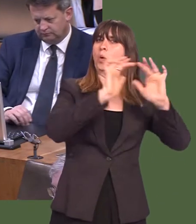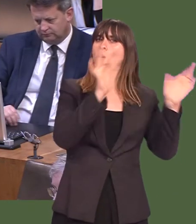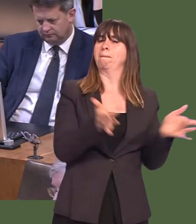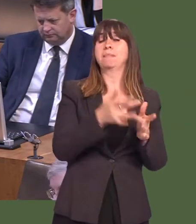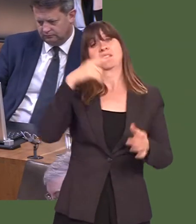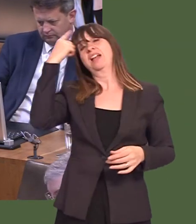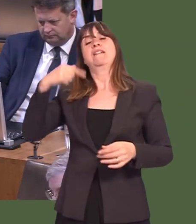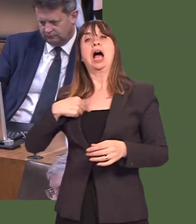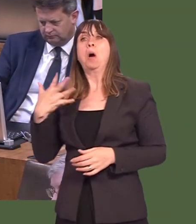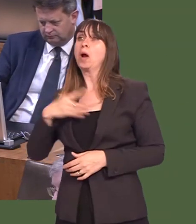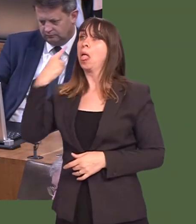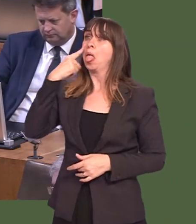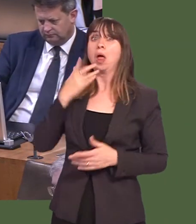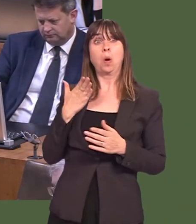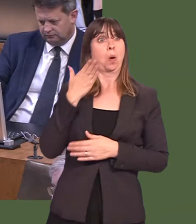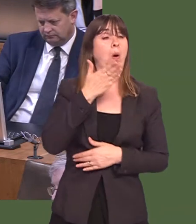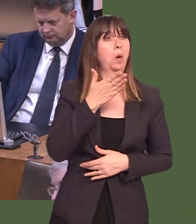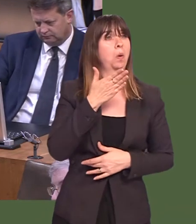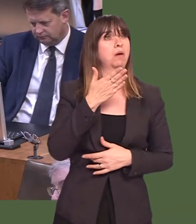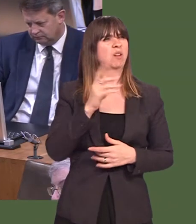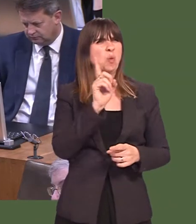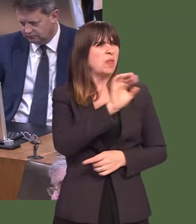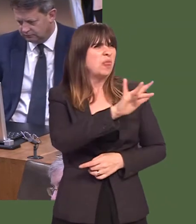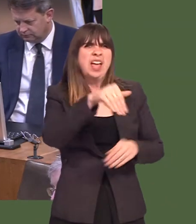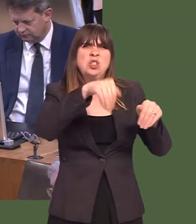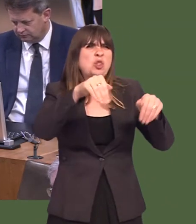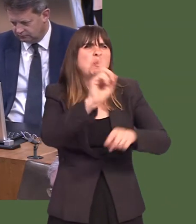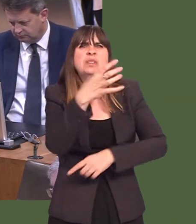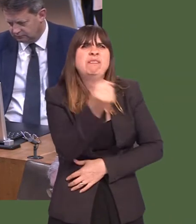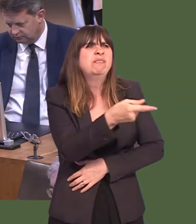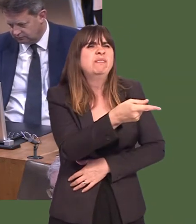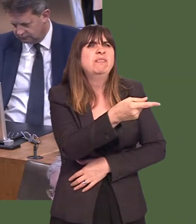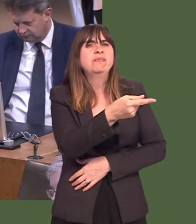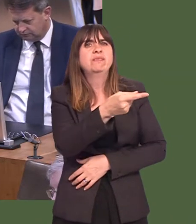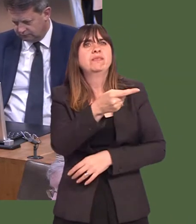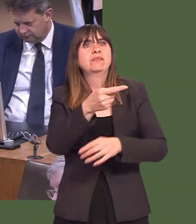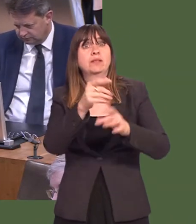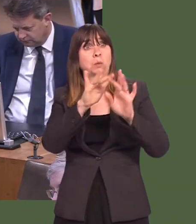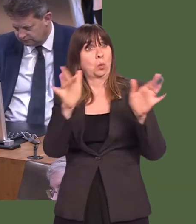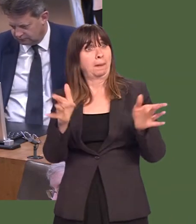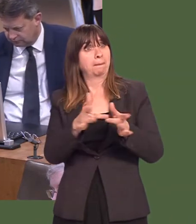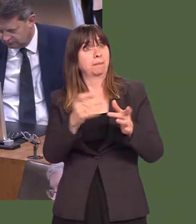If I were to go to a town in Wales, can I find out whatís there? Is there a website? Have the traders got their own websites?